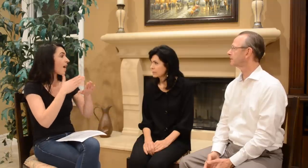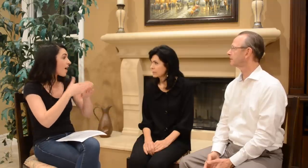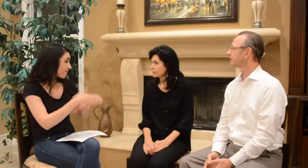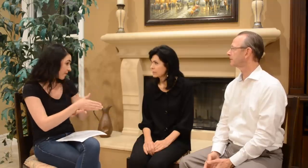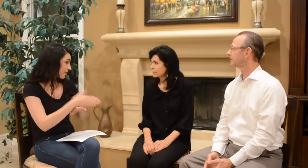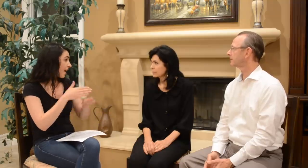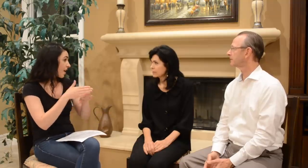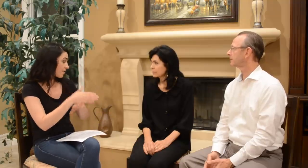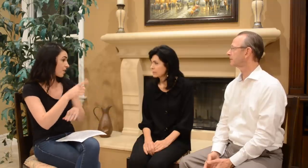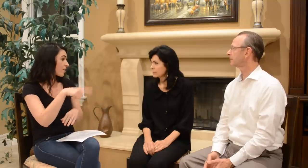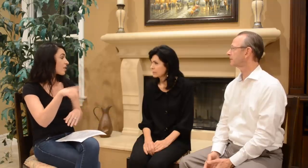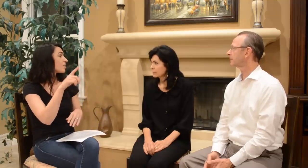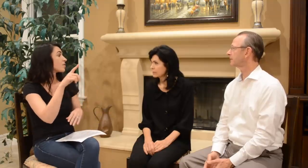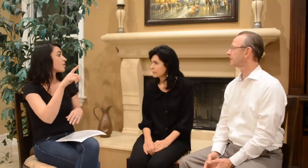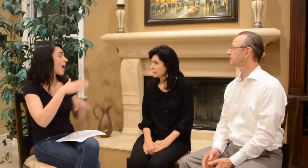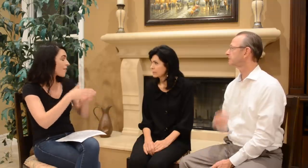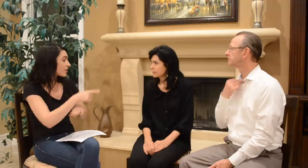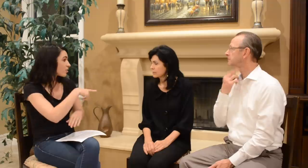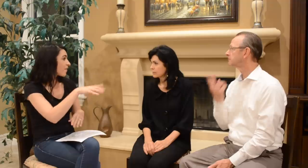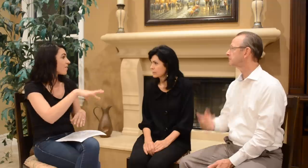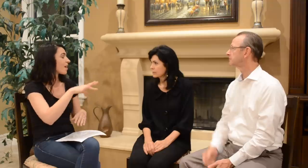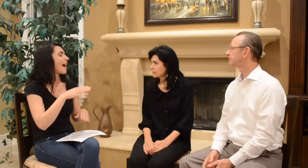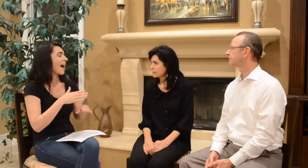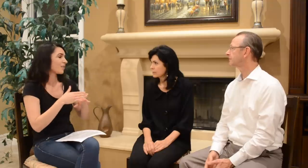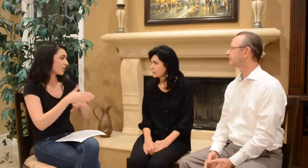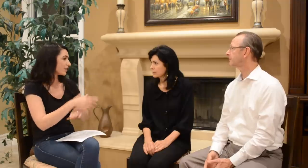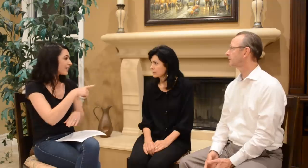after… after they… after you found… Dad: [Use your] voice.